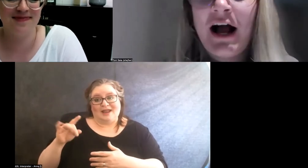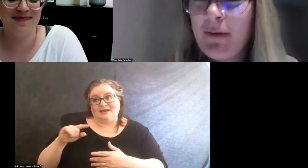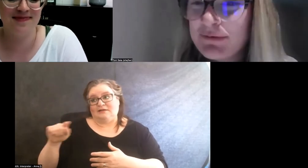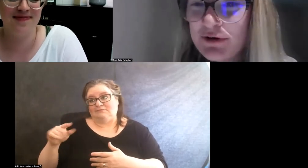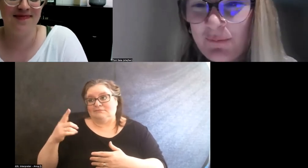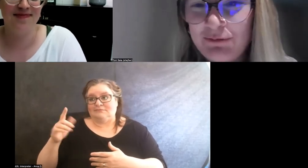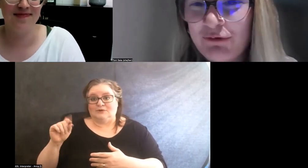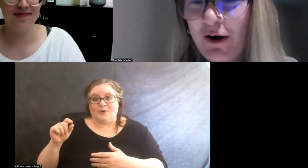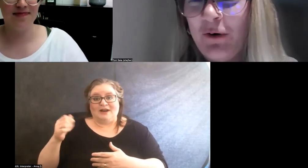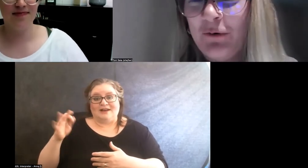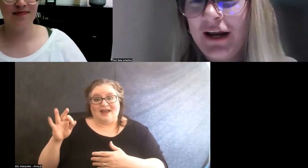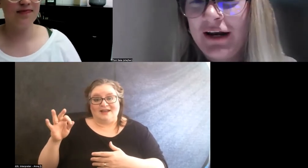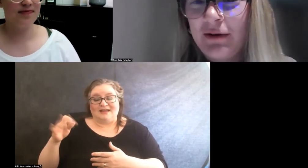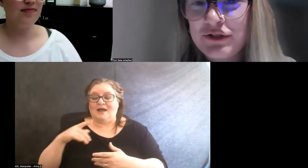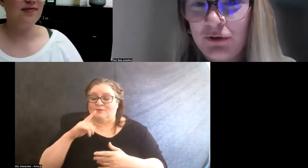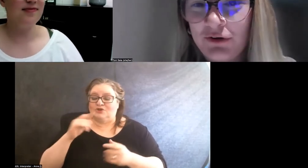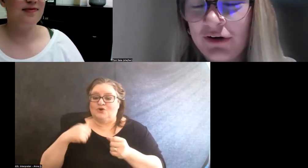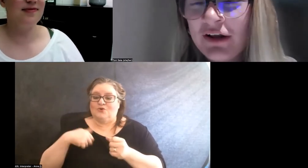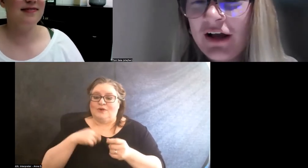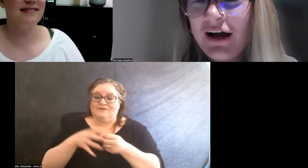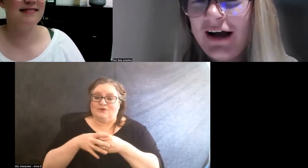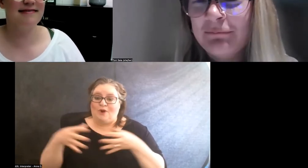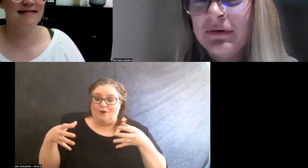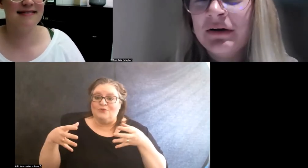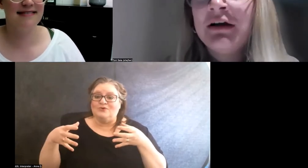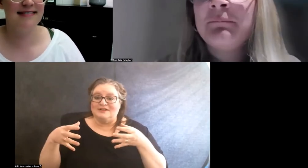I'm sure we've grown and I'm sure...